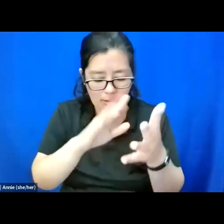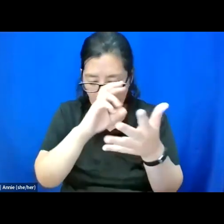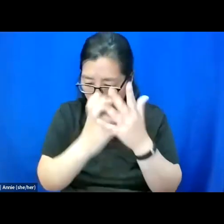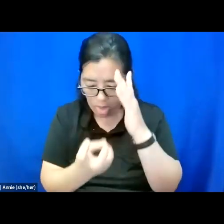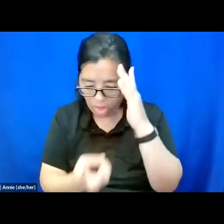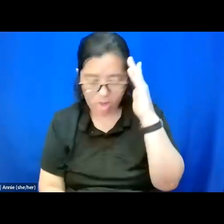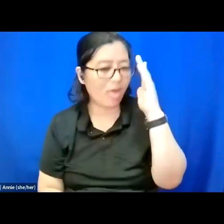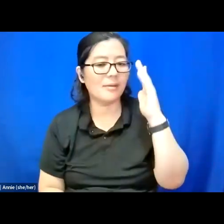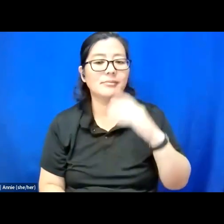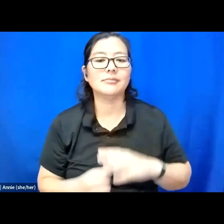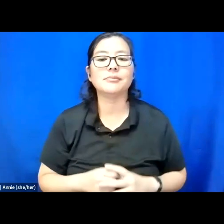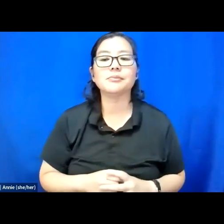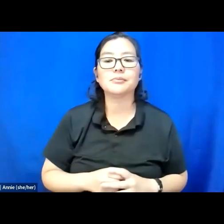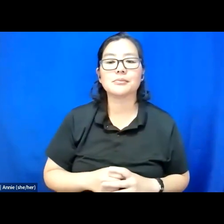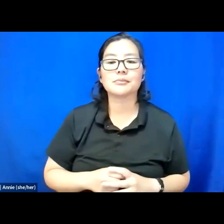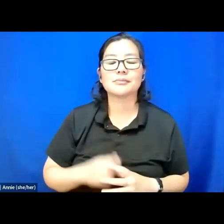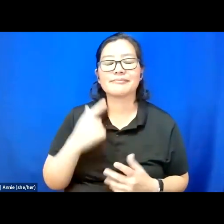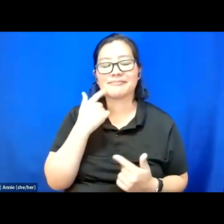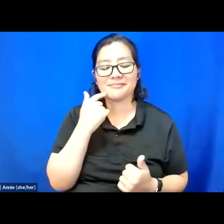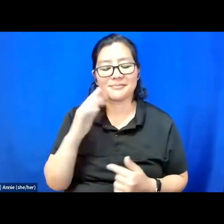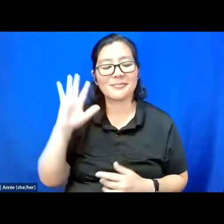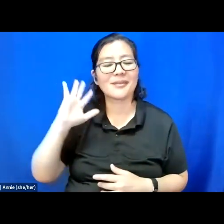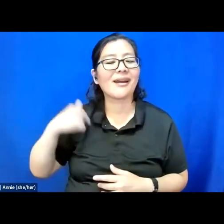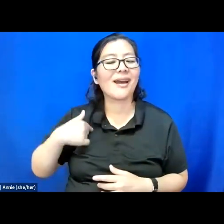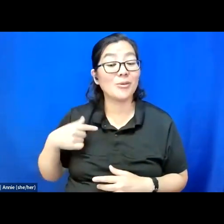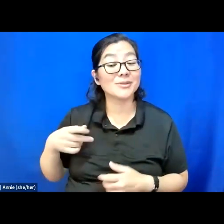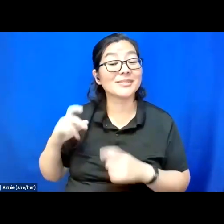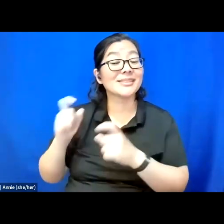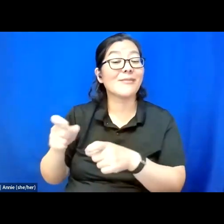When I was given the opportunity to talk to fellow advocates,